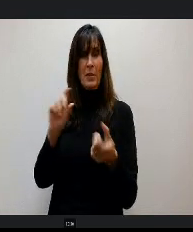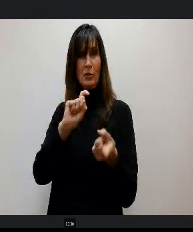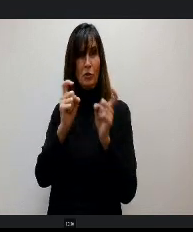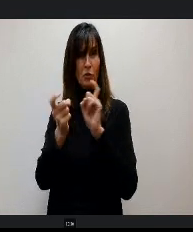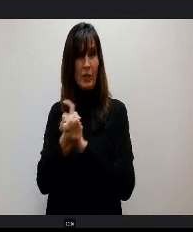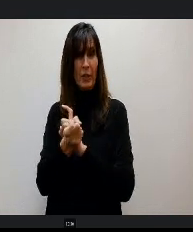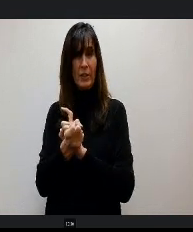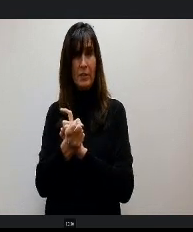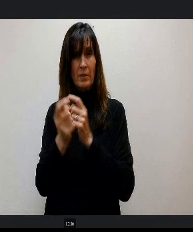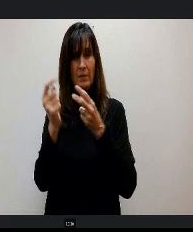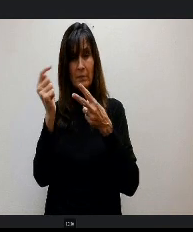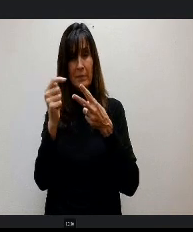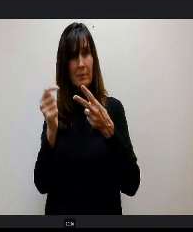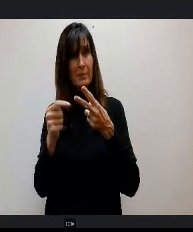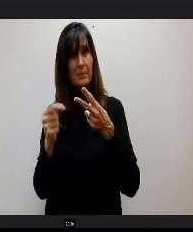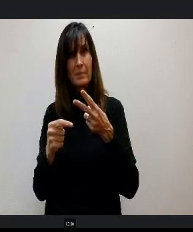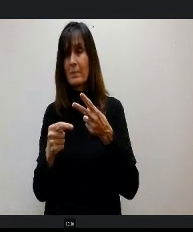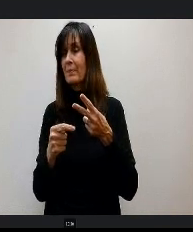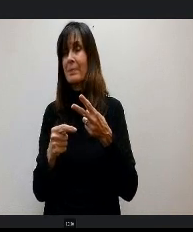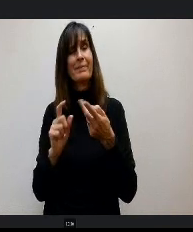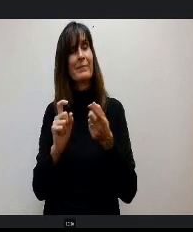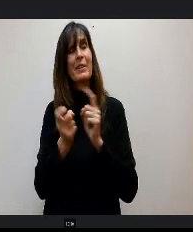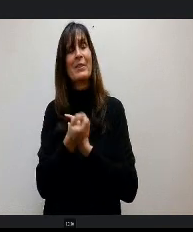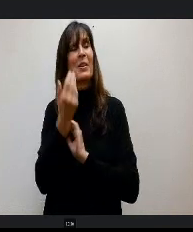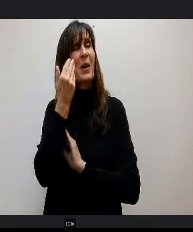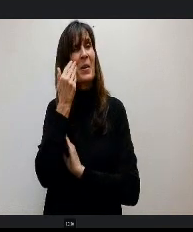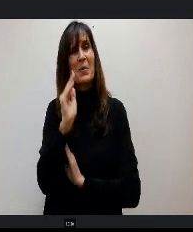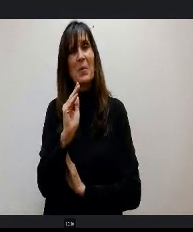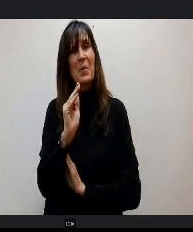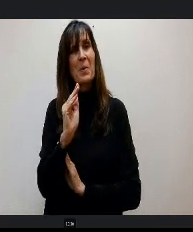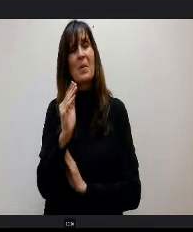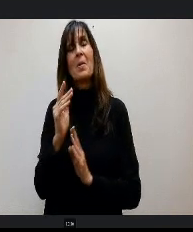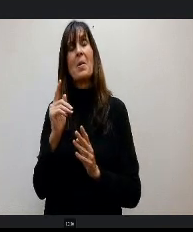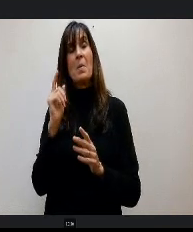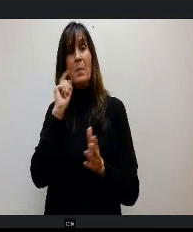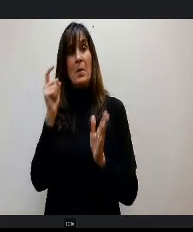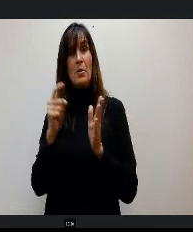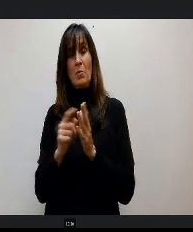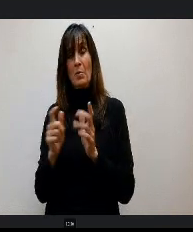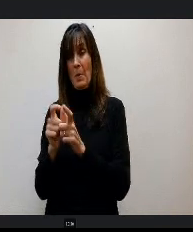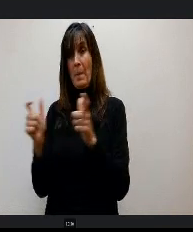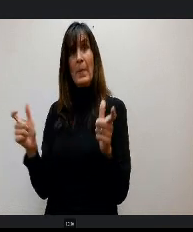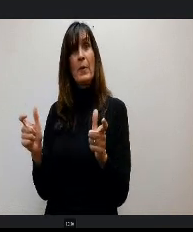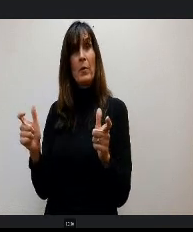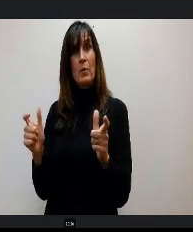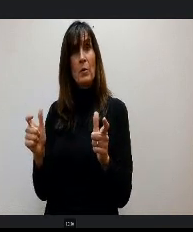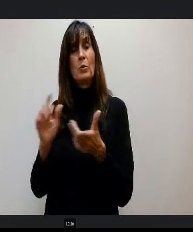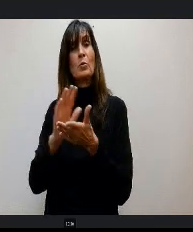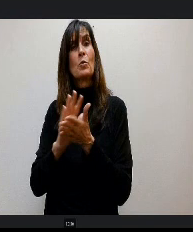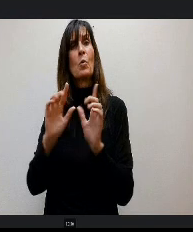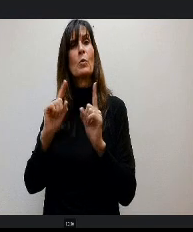l of those areas. But when you look at our large school district relatively speaking to